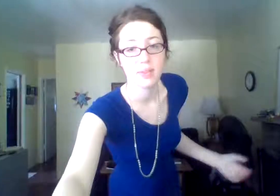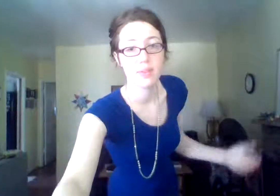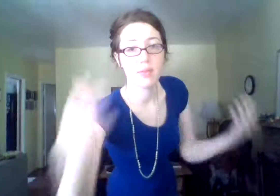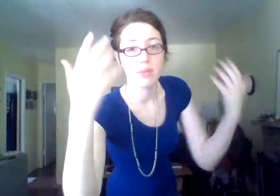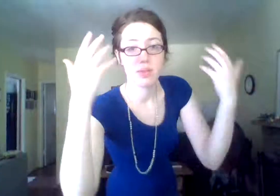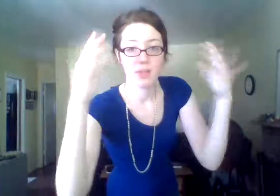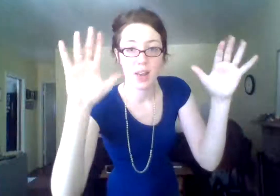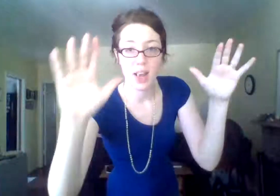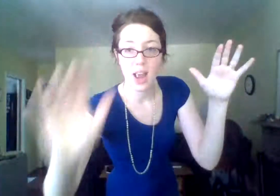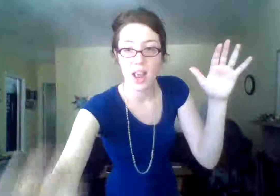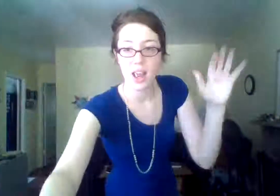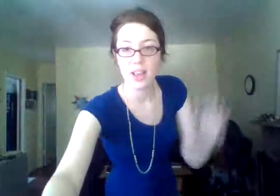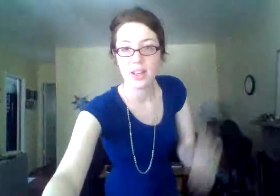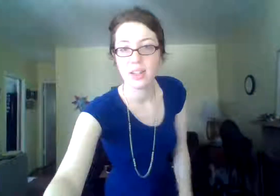FINISH.